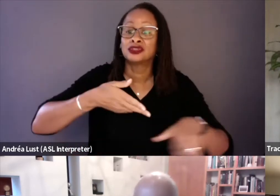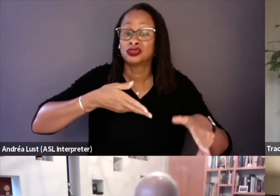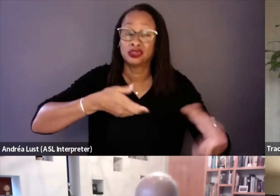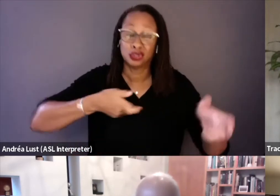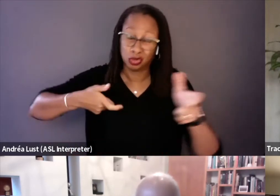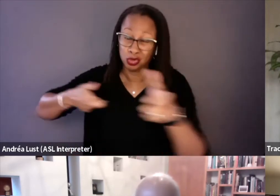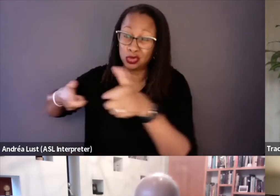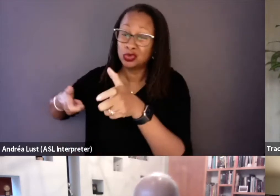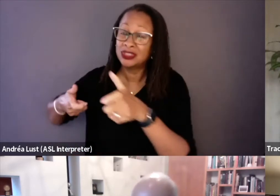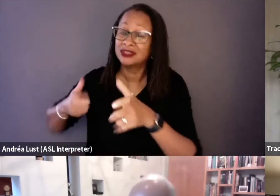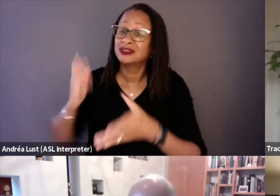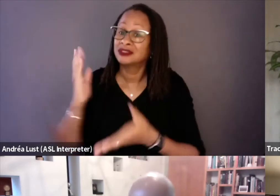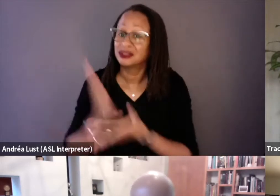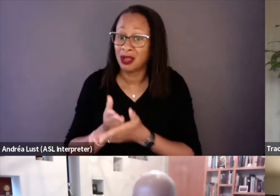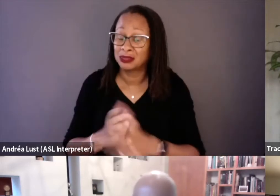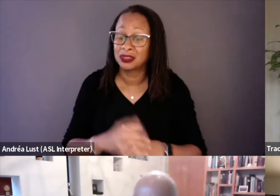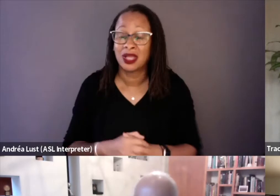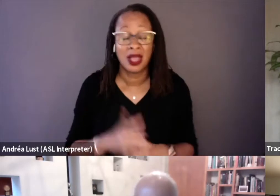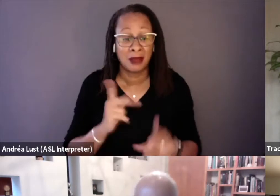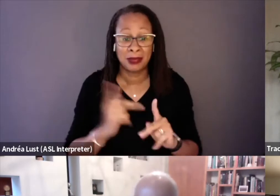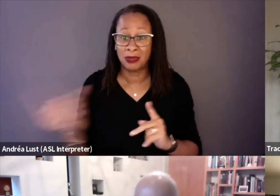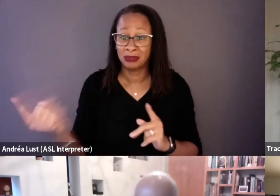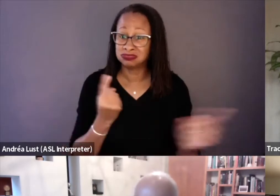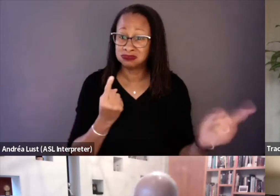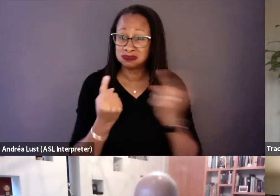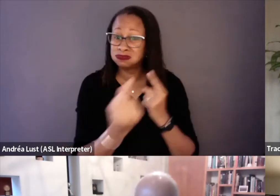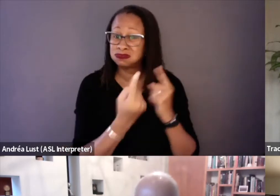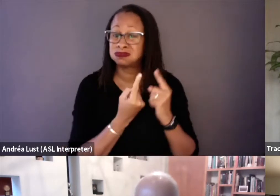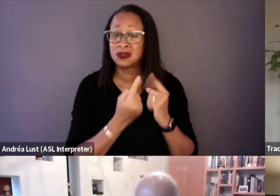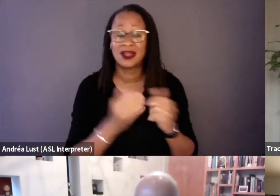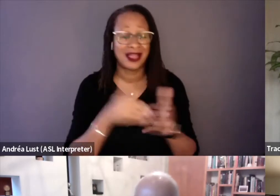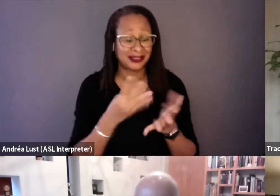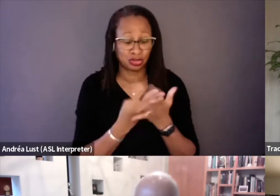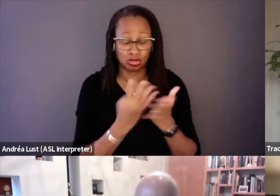And people come to us at the screenings all the time